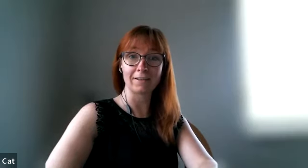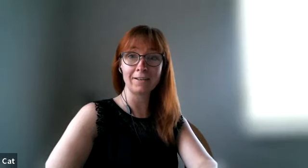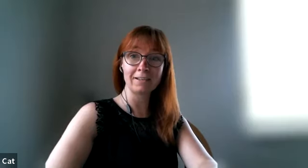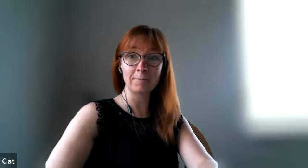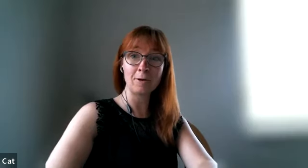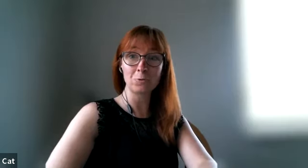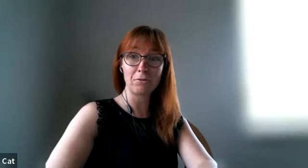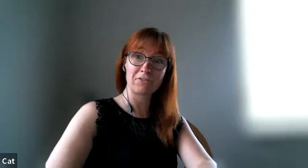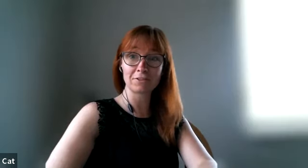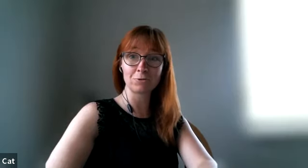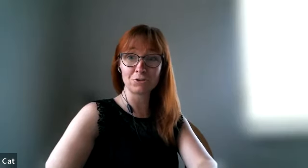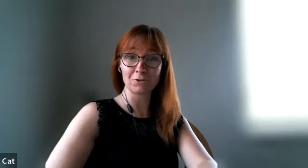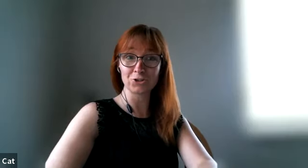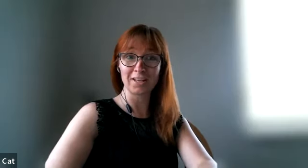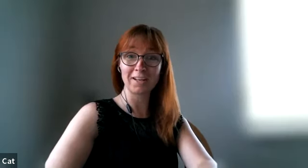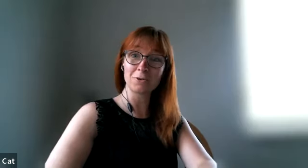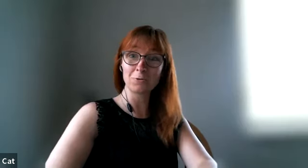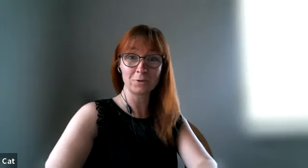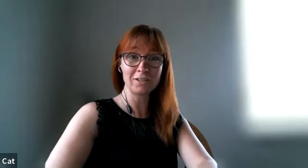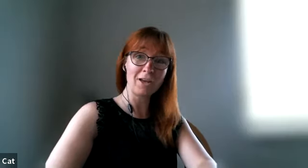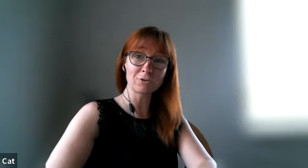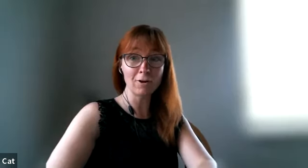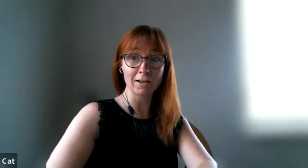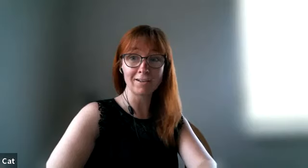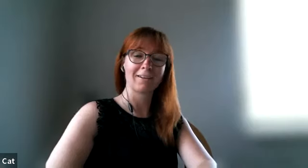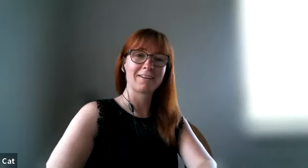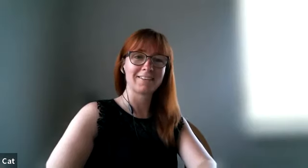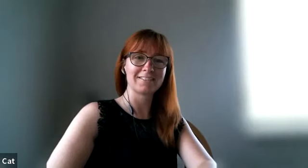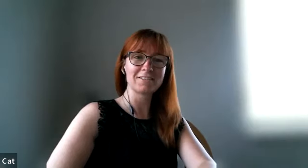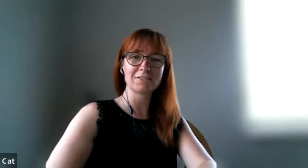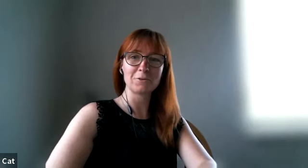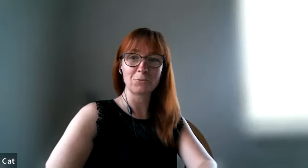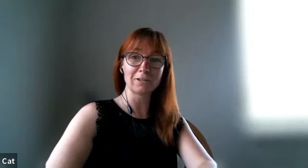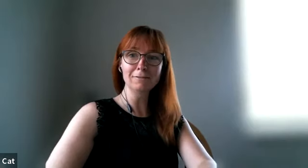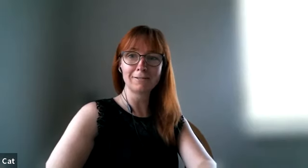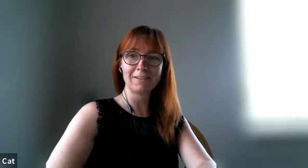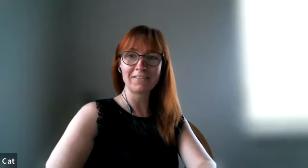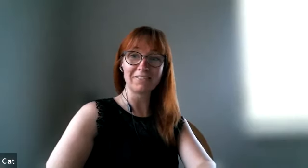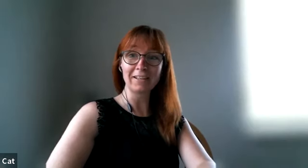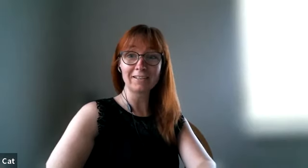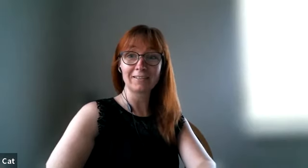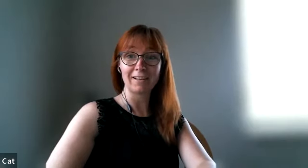it came out with physical touch and i don't believe that right and then i said well then